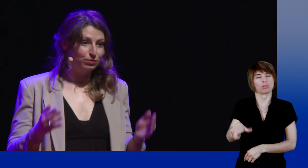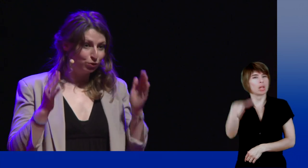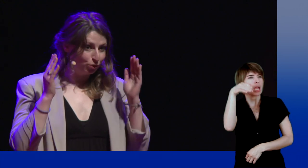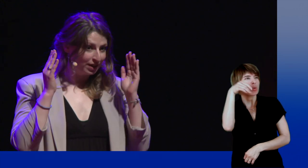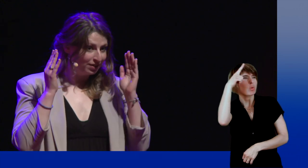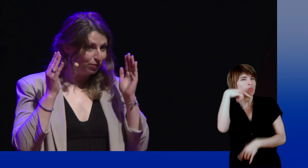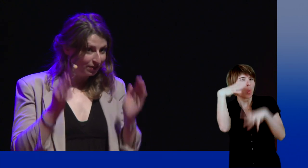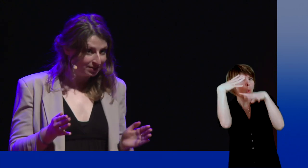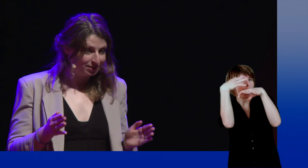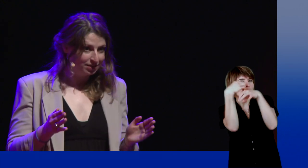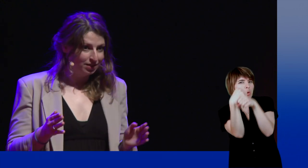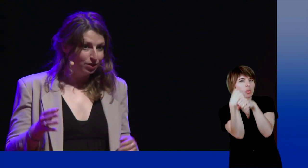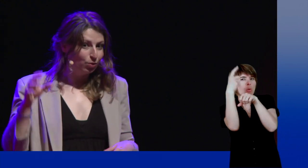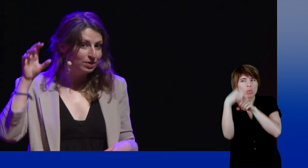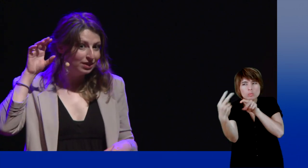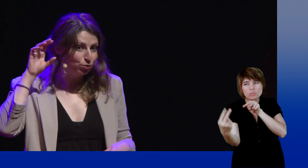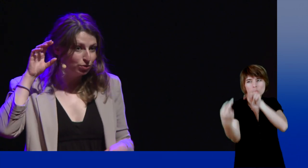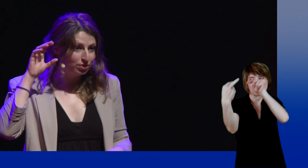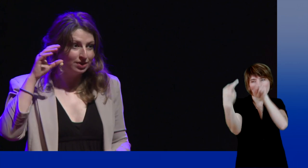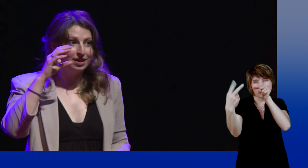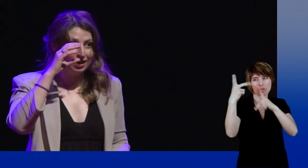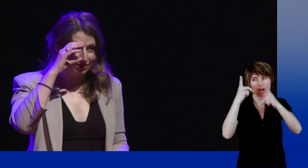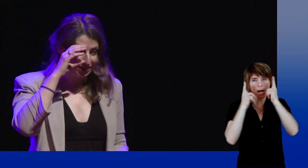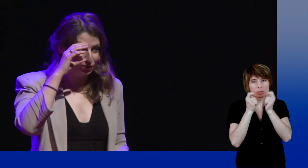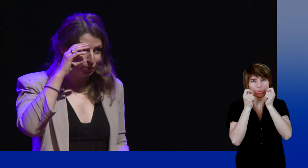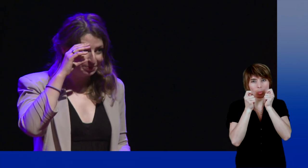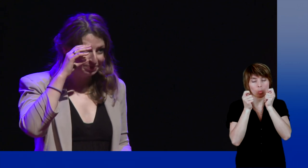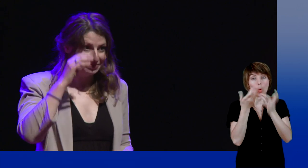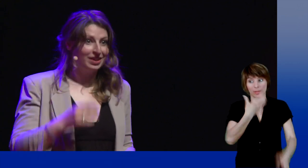You have to face one another. You listen with your eyes.